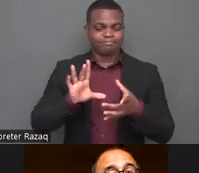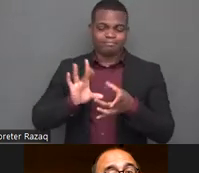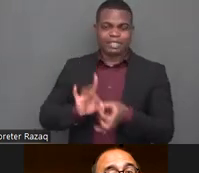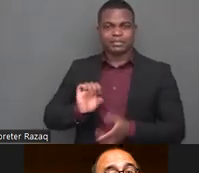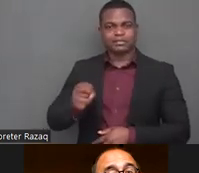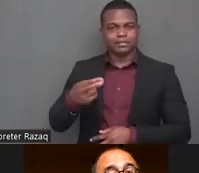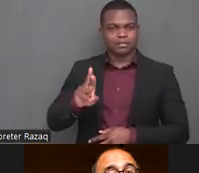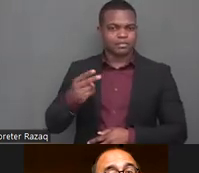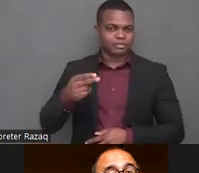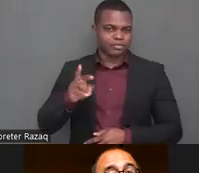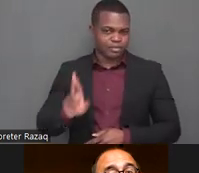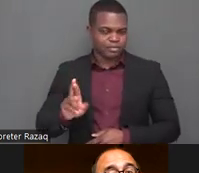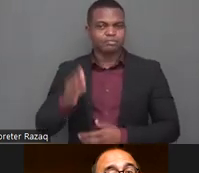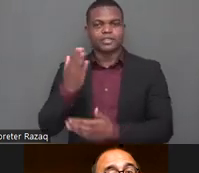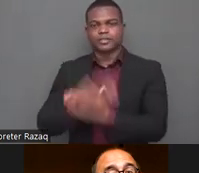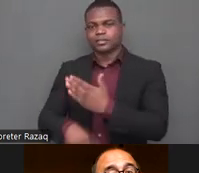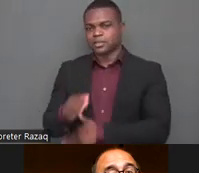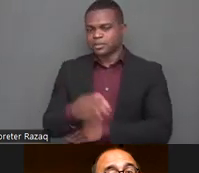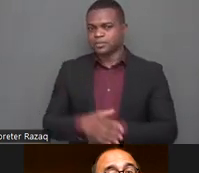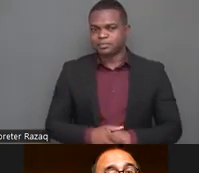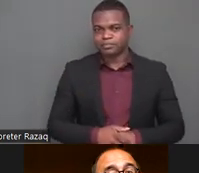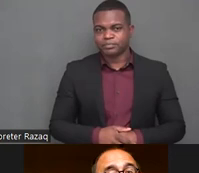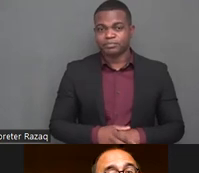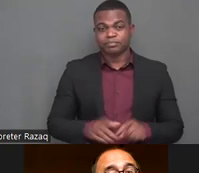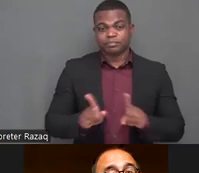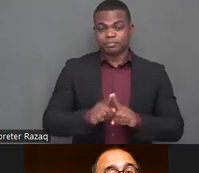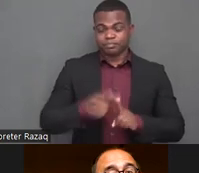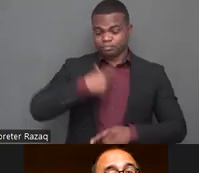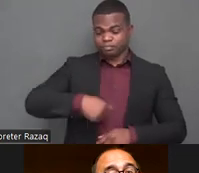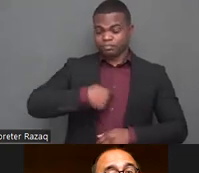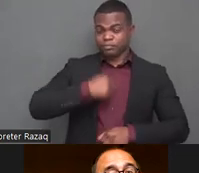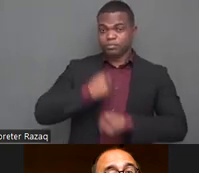from this point to like what is the role of feminist organizations in also advocating for the